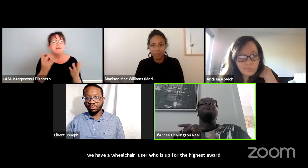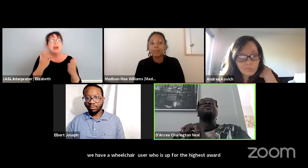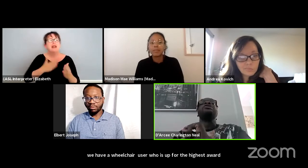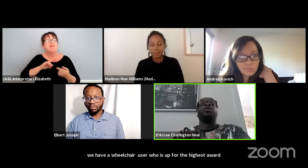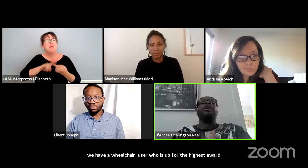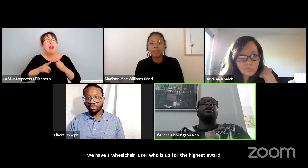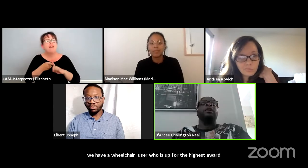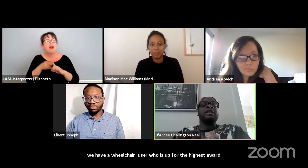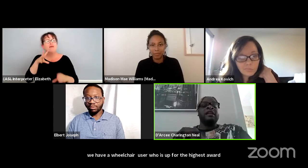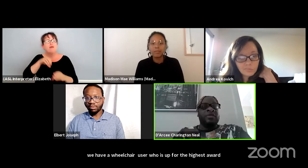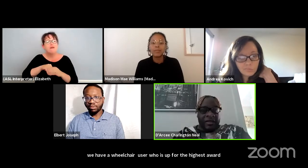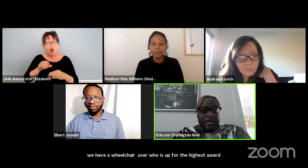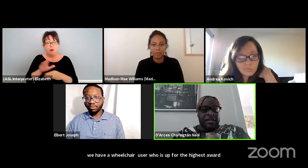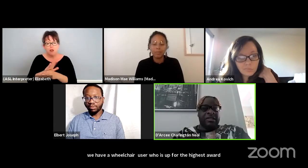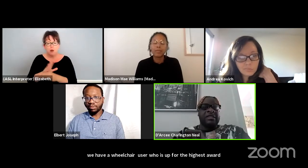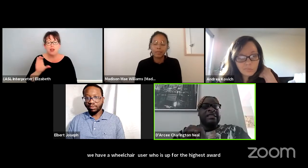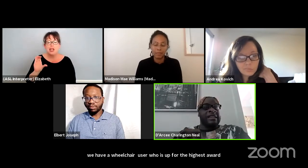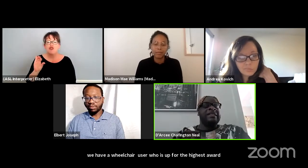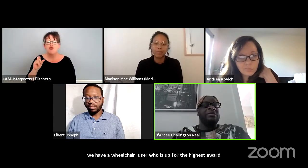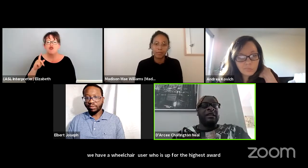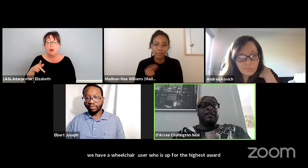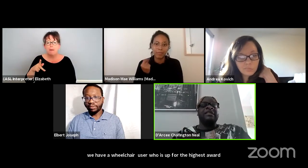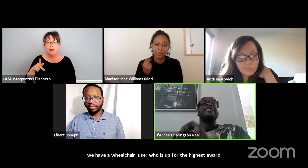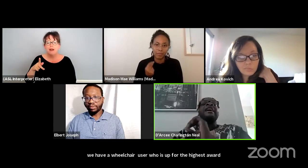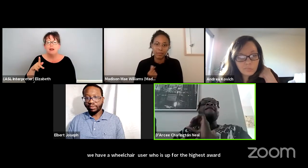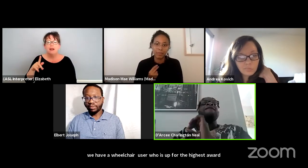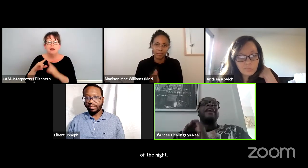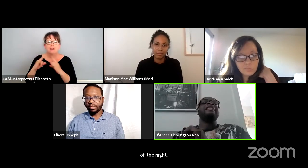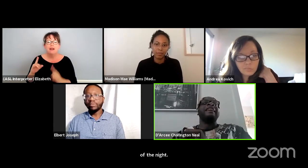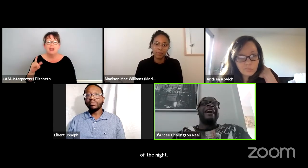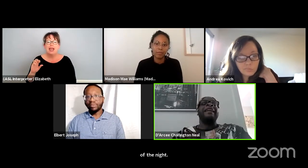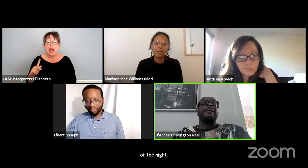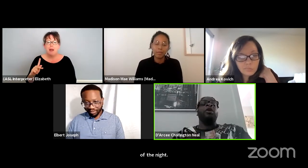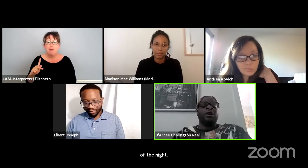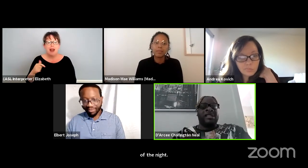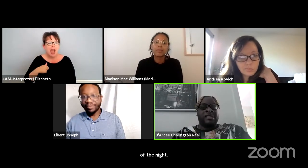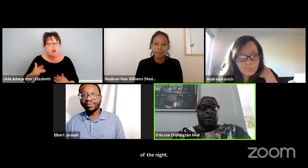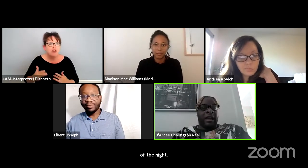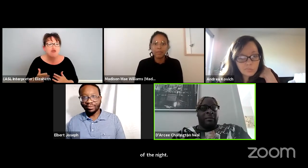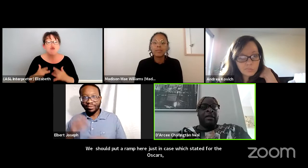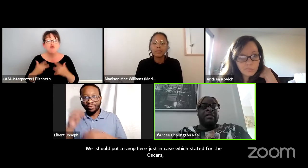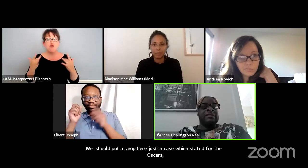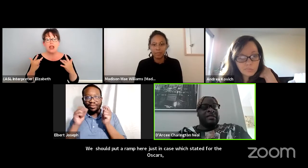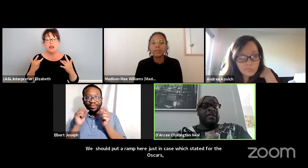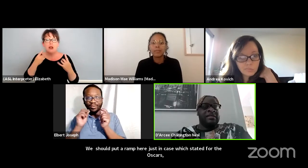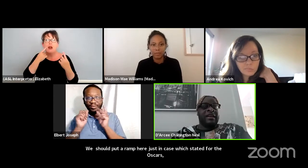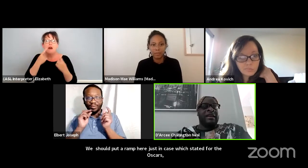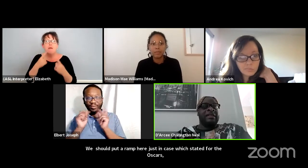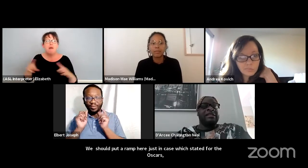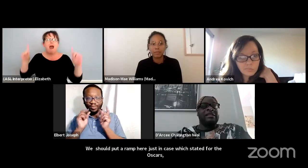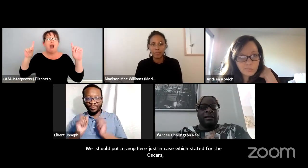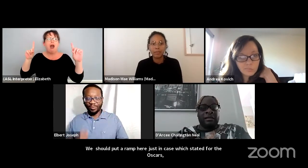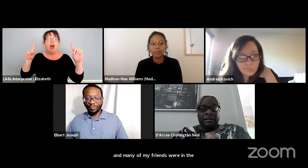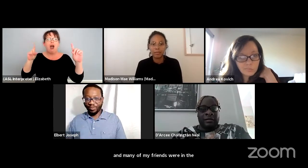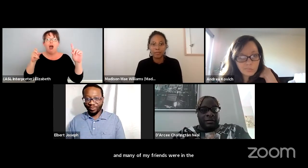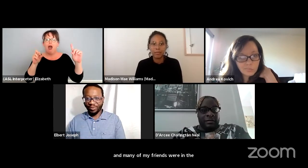And I was thrilled that the Oscars in its 93 years finally added a gorgeous ramp to the stage. Have heard now,